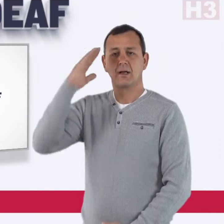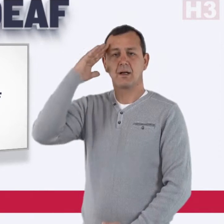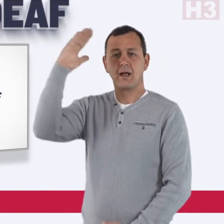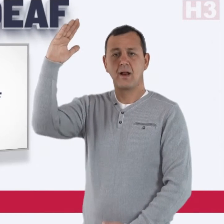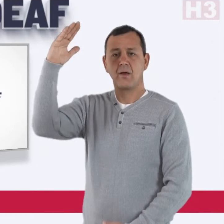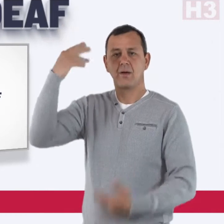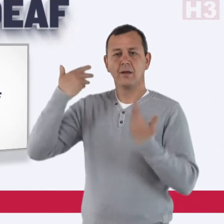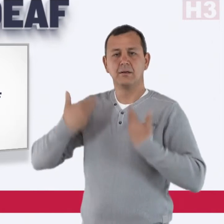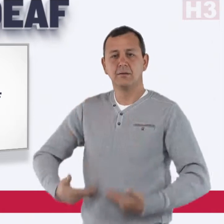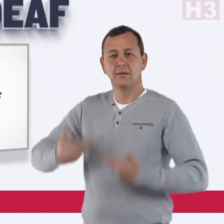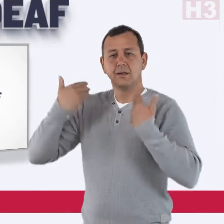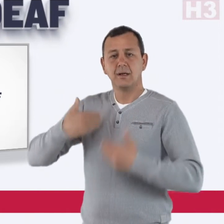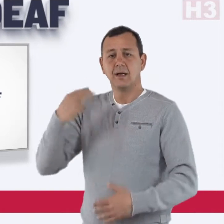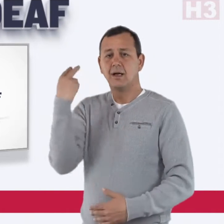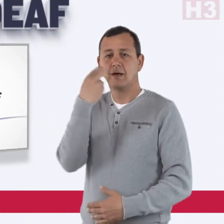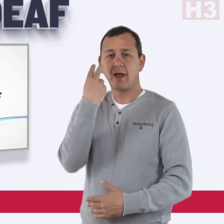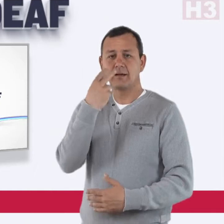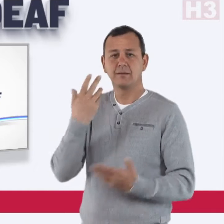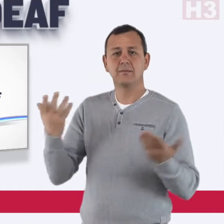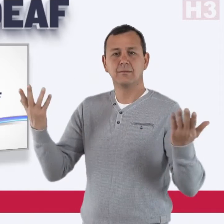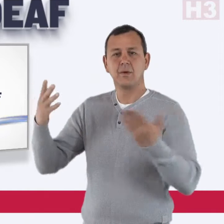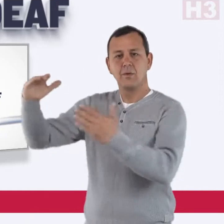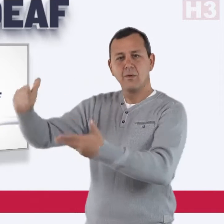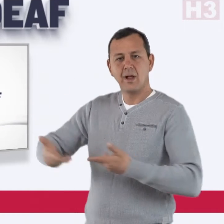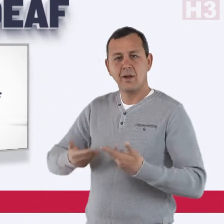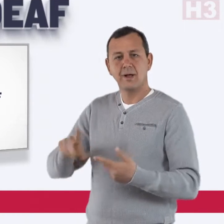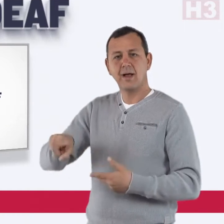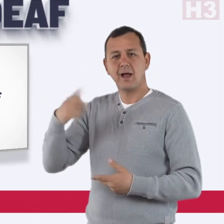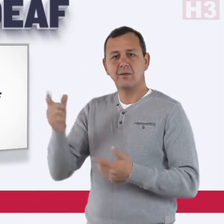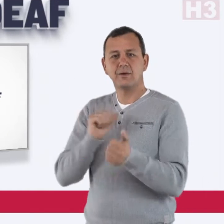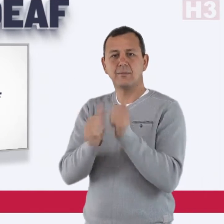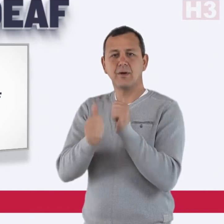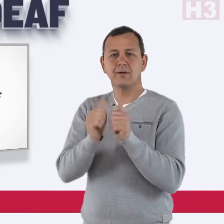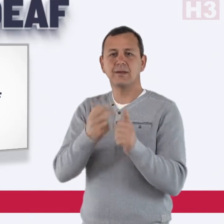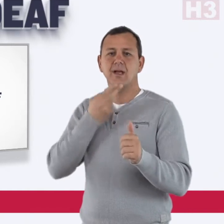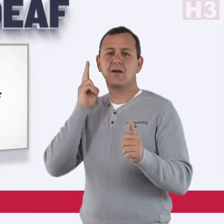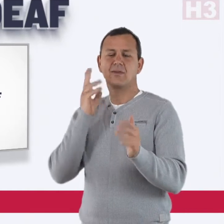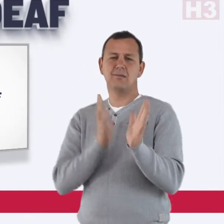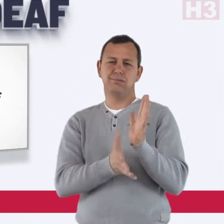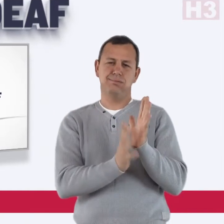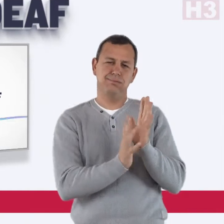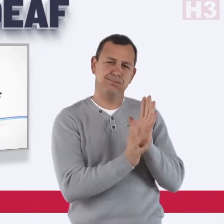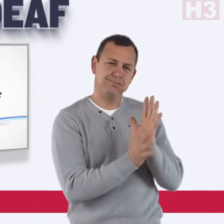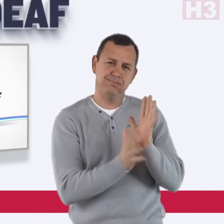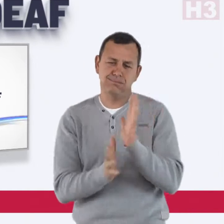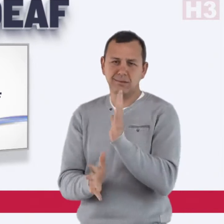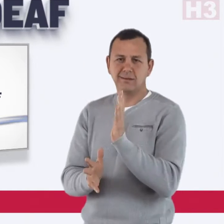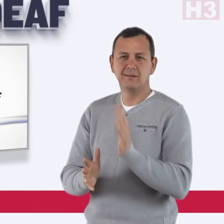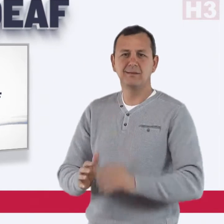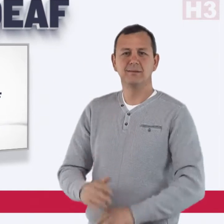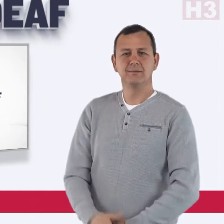Hello, my name is Ivan Burgov, and welcome to another episode of SportsDeaf!